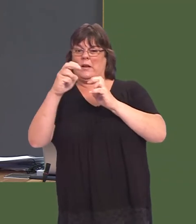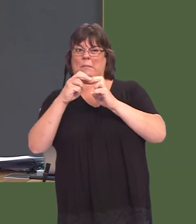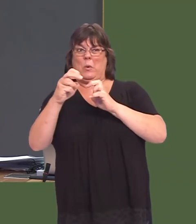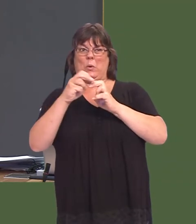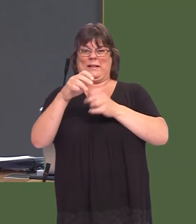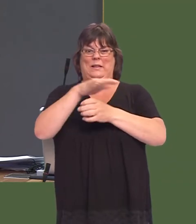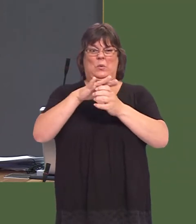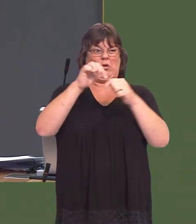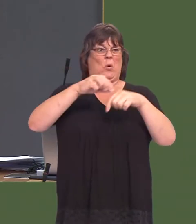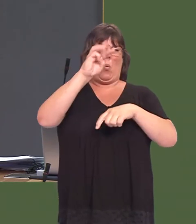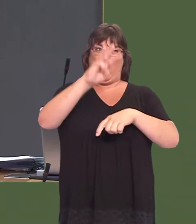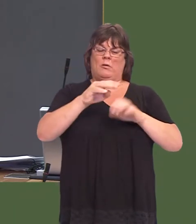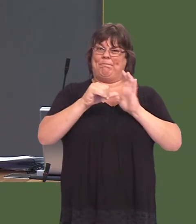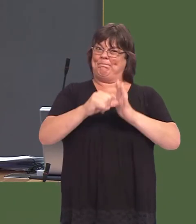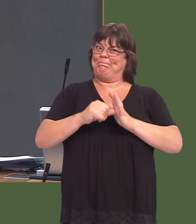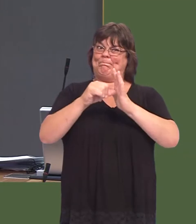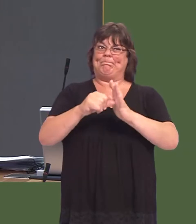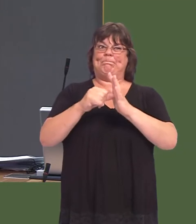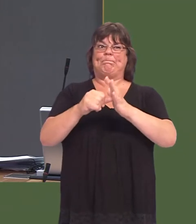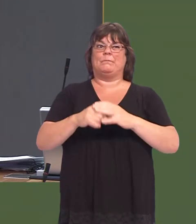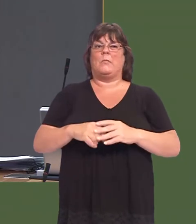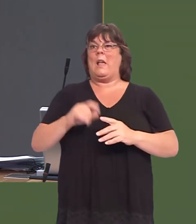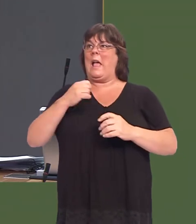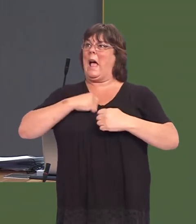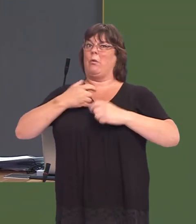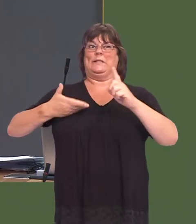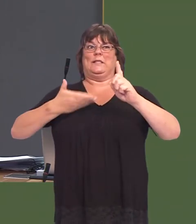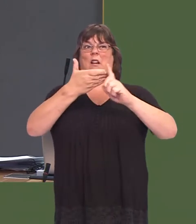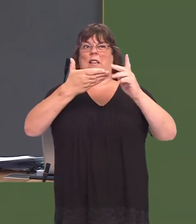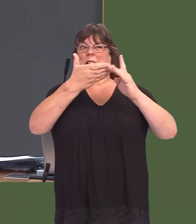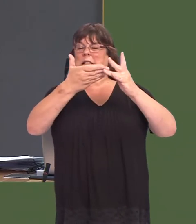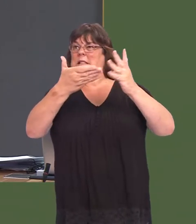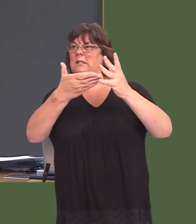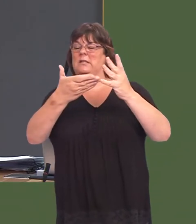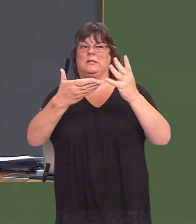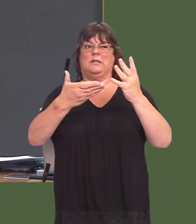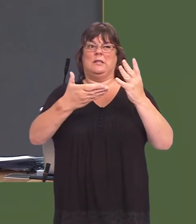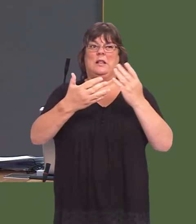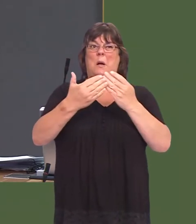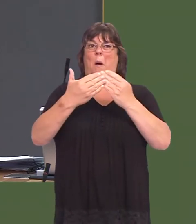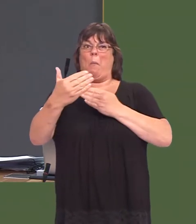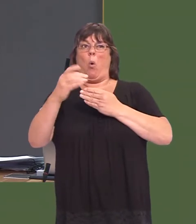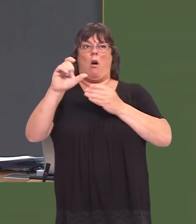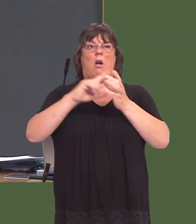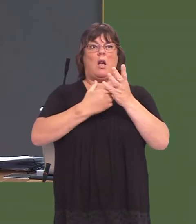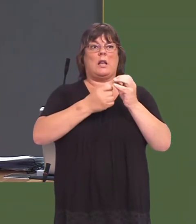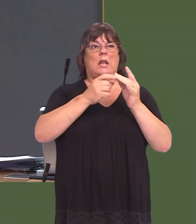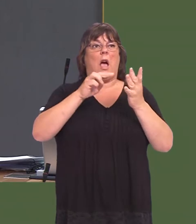situation that we face in Wales. The sad fact is that, whatever we have as targets, there are more carbon emissions per